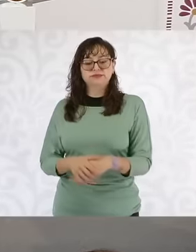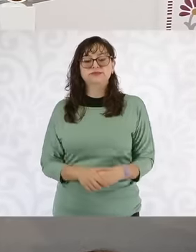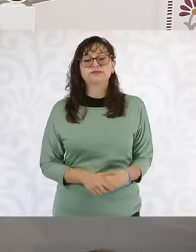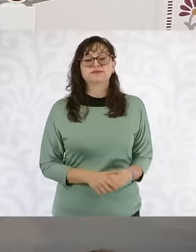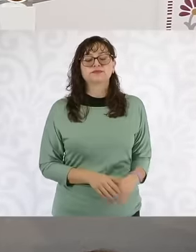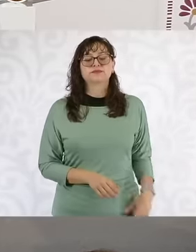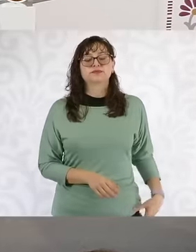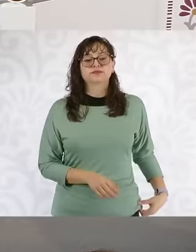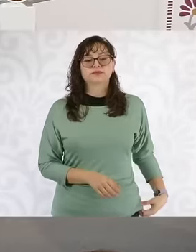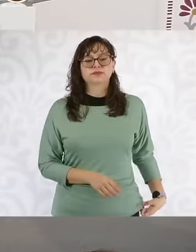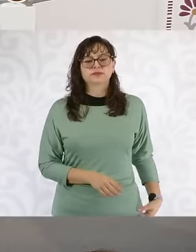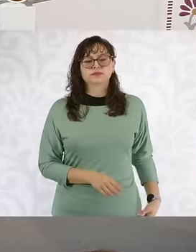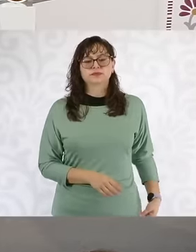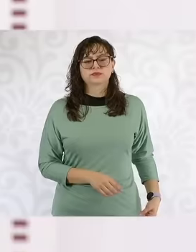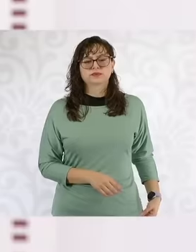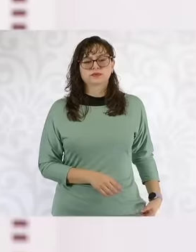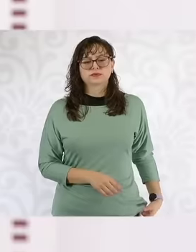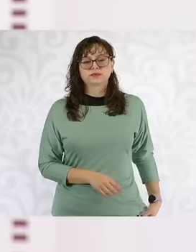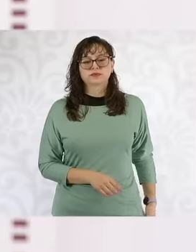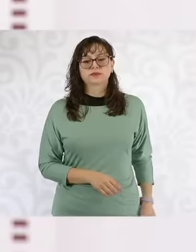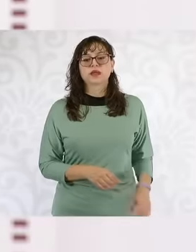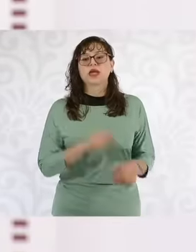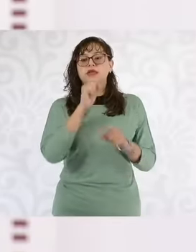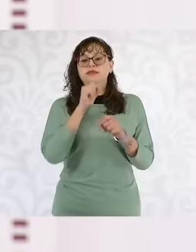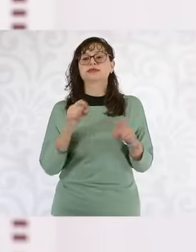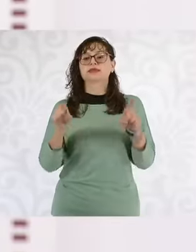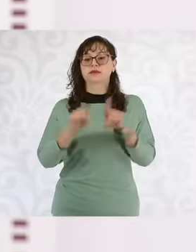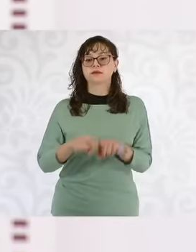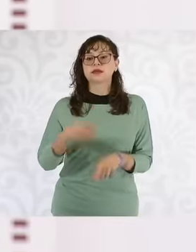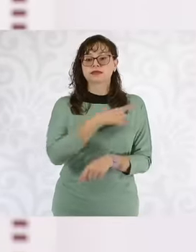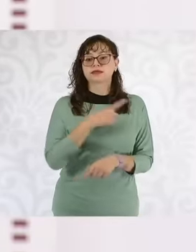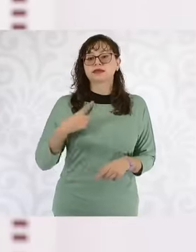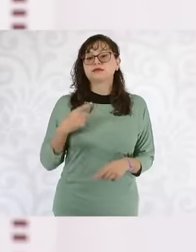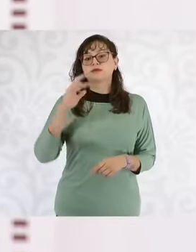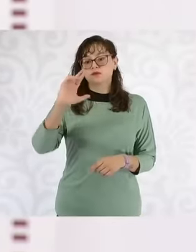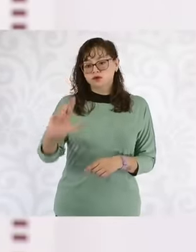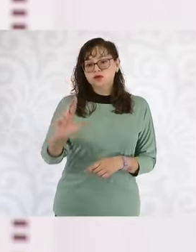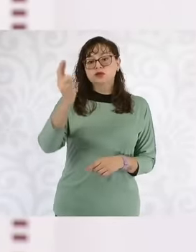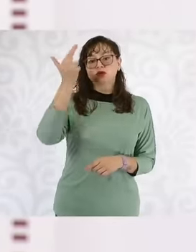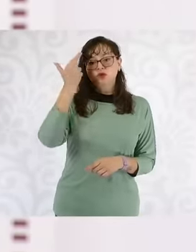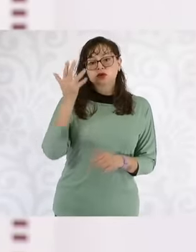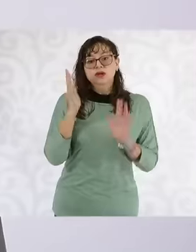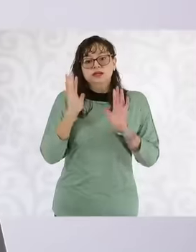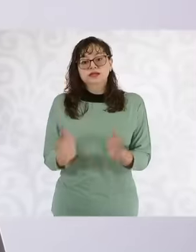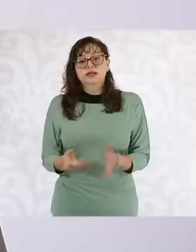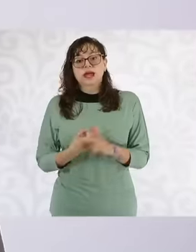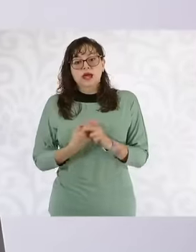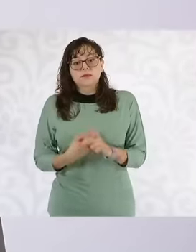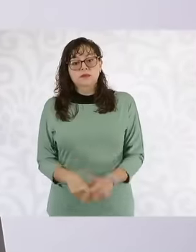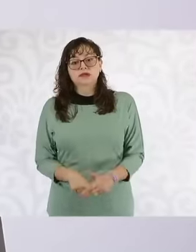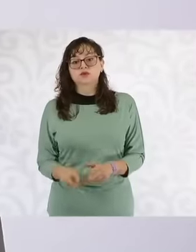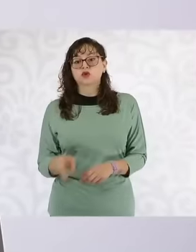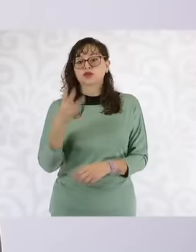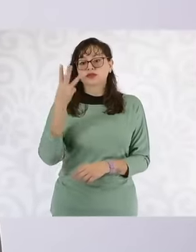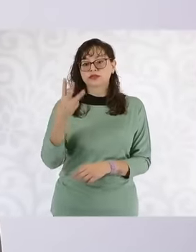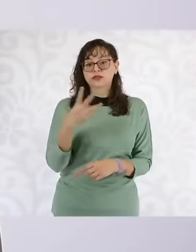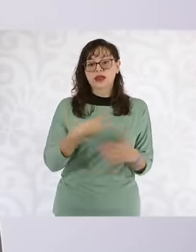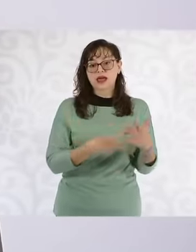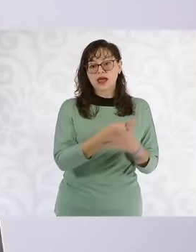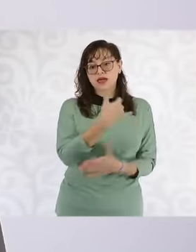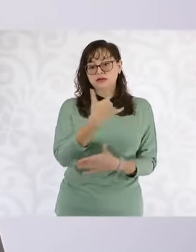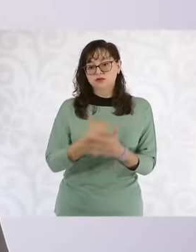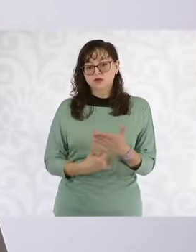It is also worth remembering that the studies of three Ferry projects have already begun in this